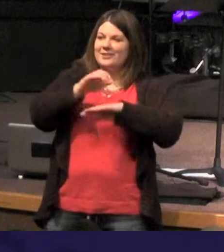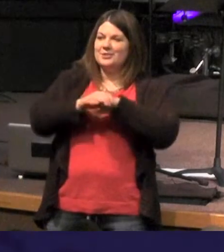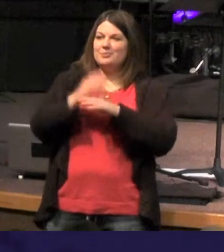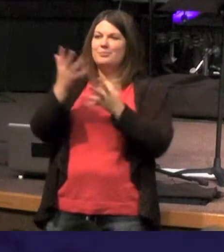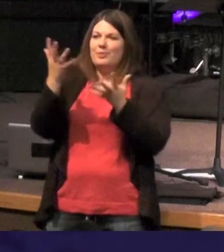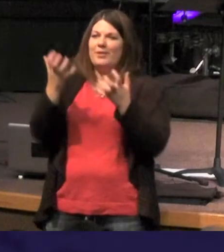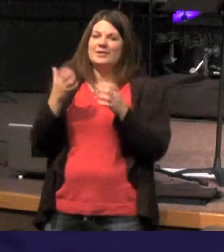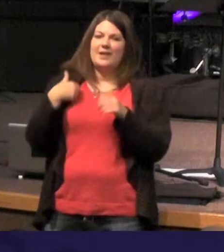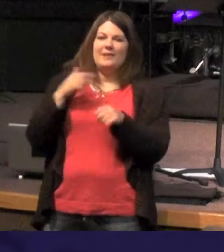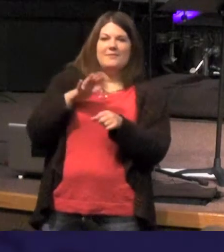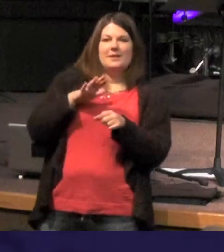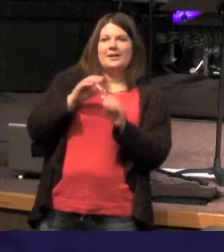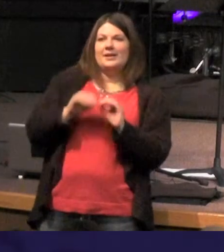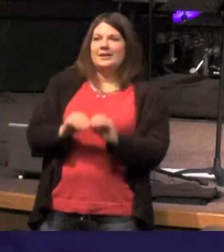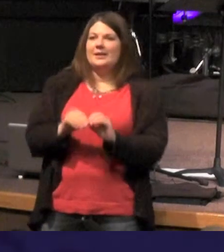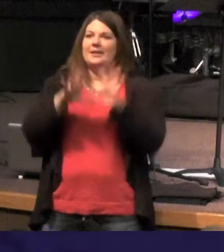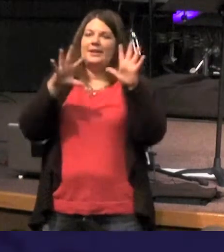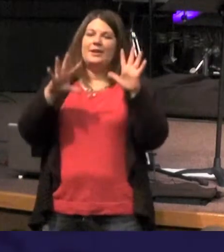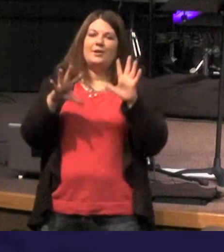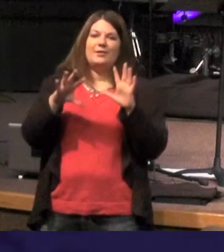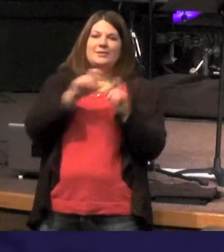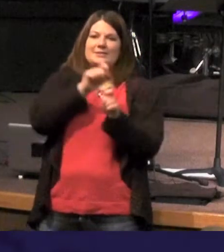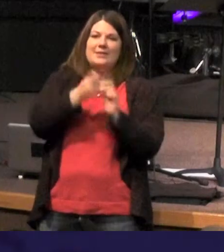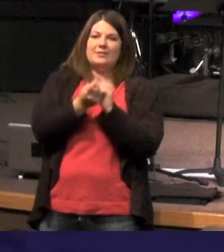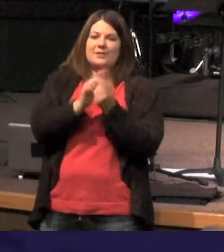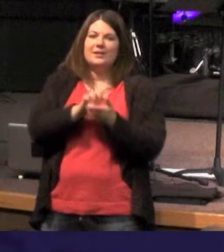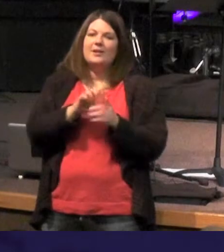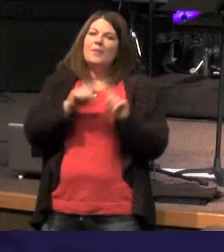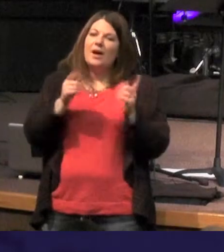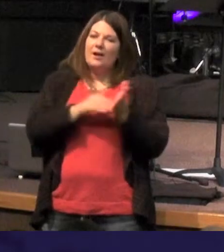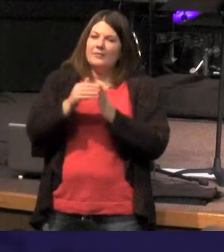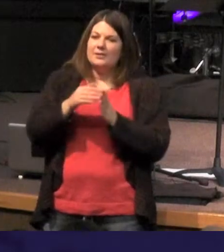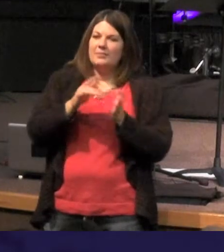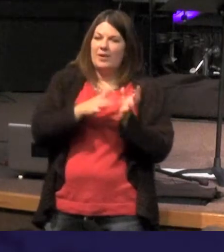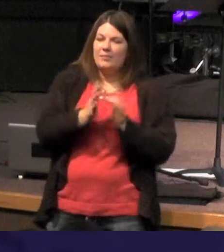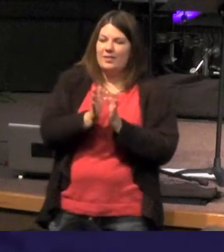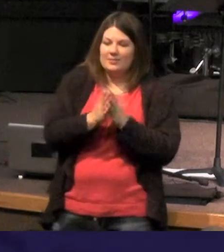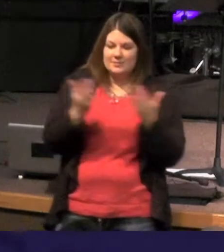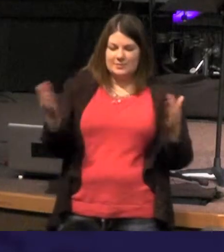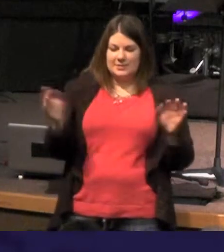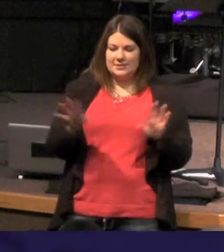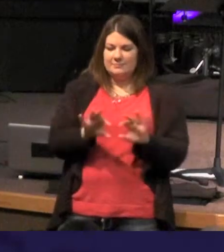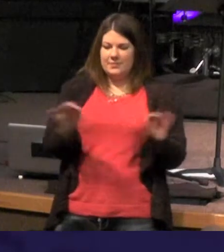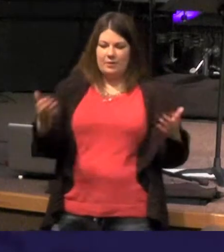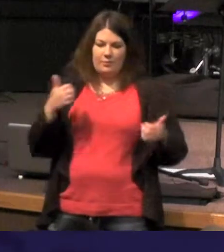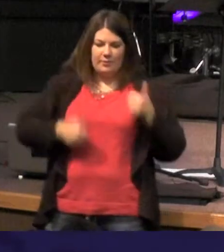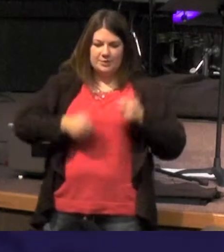have a clear-cut for us but actually in Bible times this was pretty common to lay it out and say okay which one is it